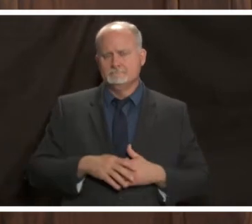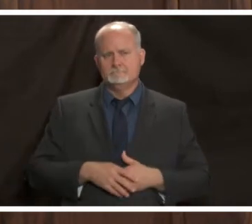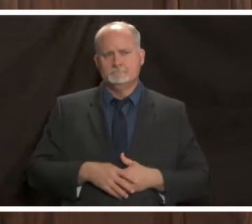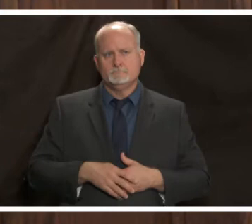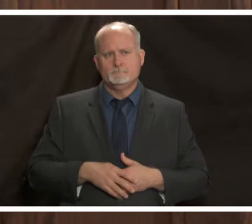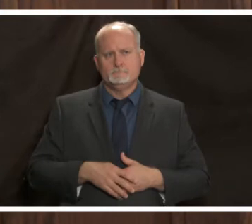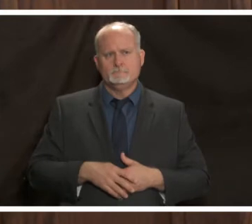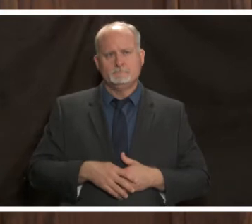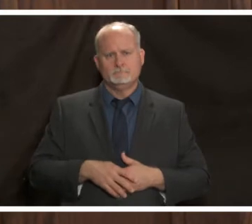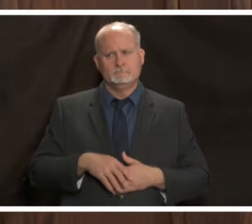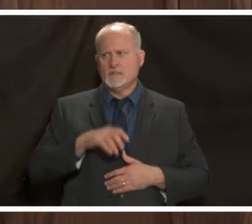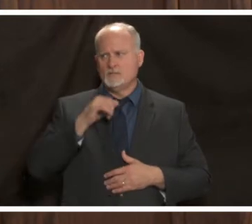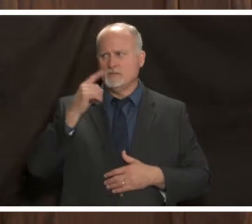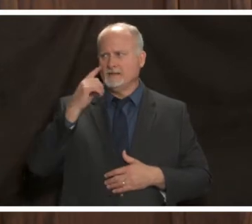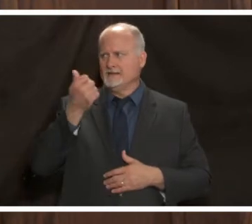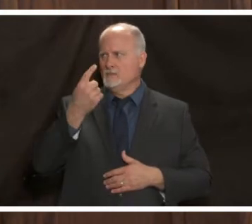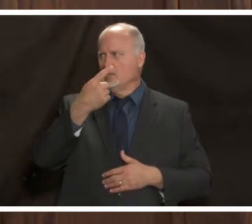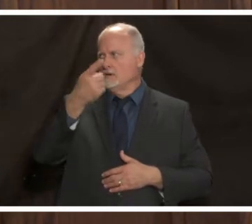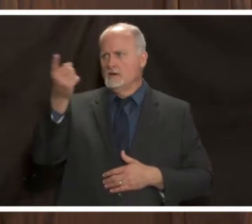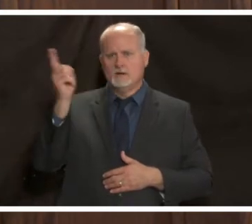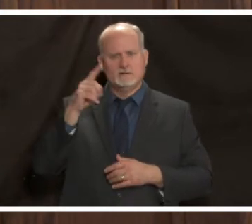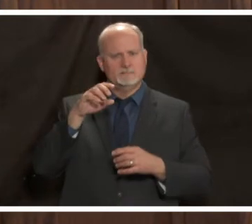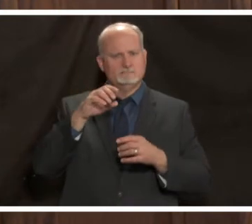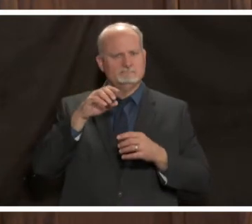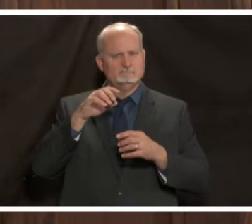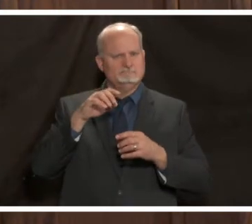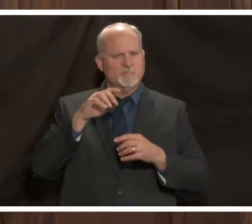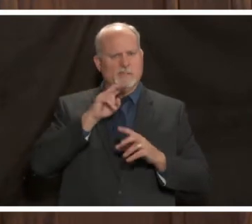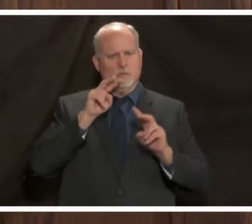anybody in the county is really looking at that right now but what we have done is we have